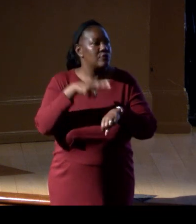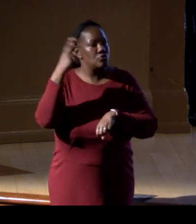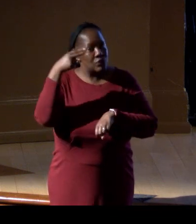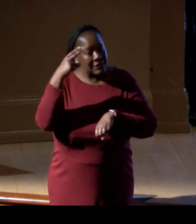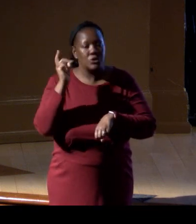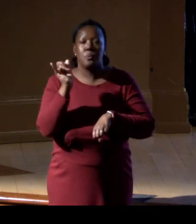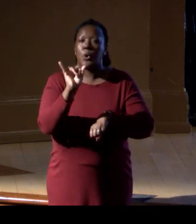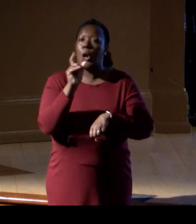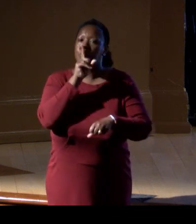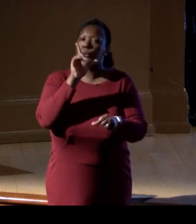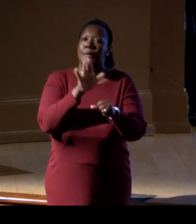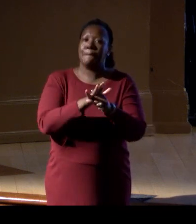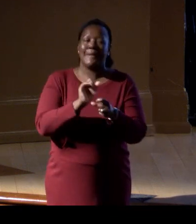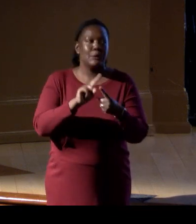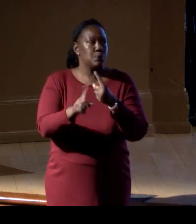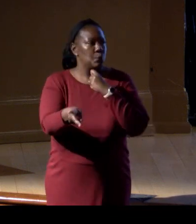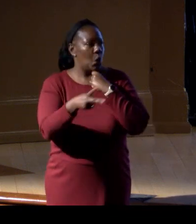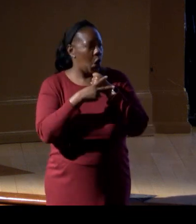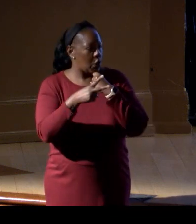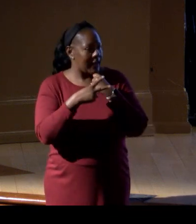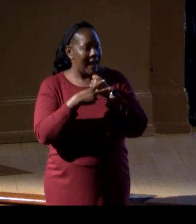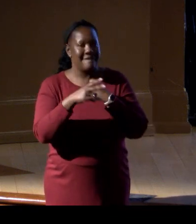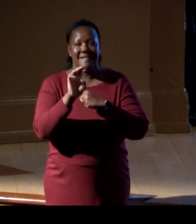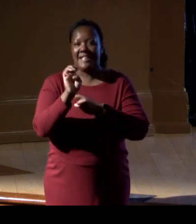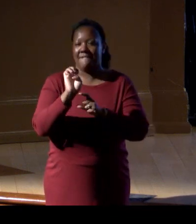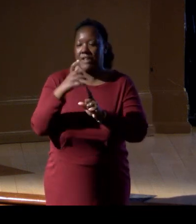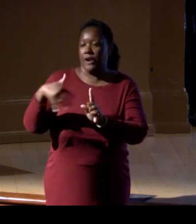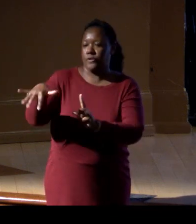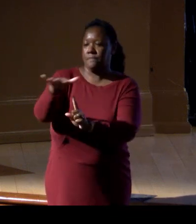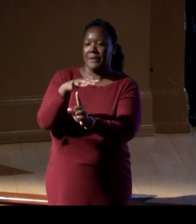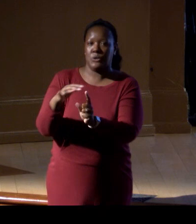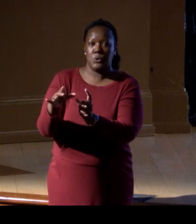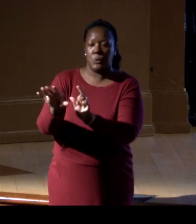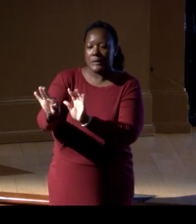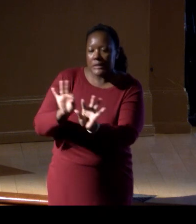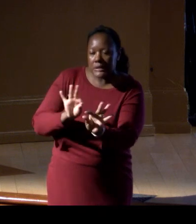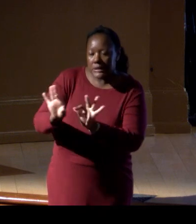to archiving environmental samples as a new sample type.